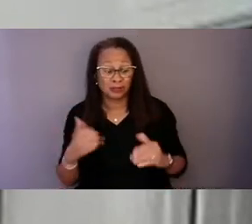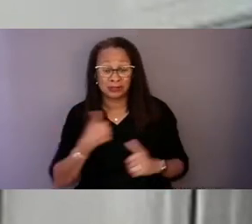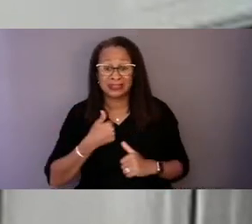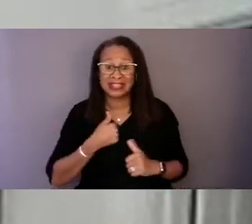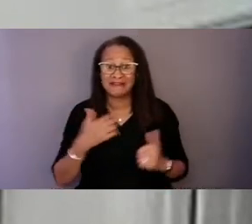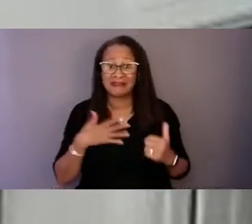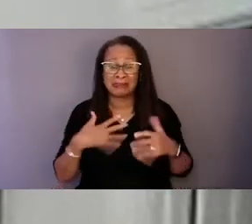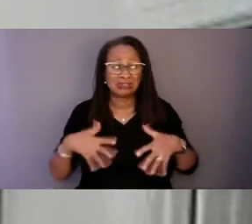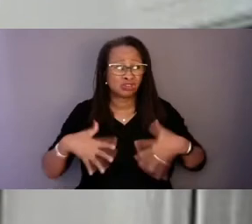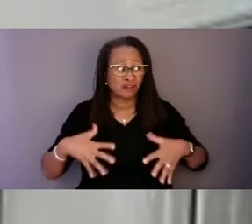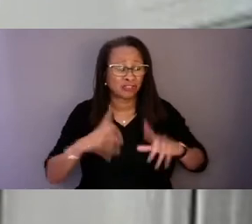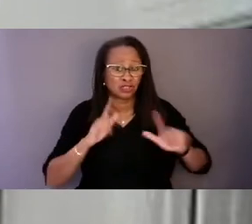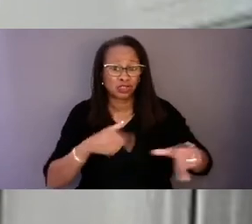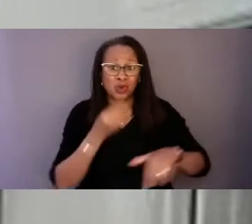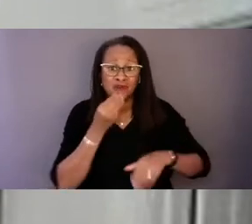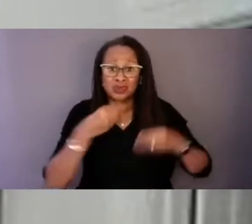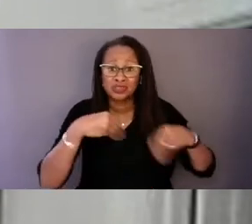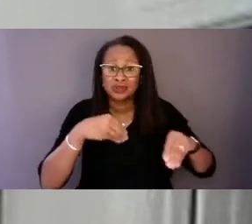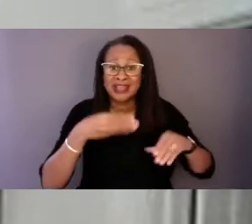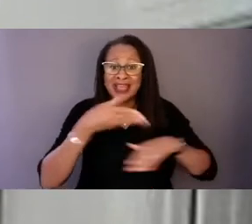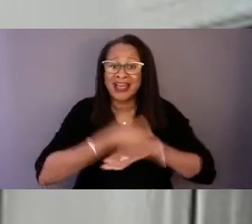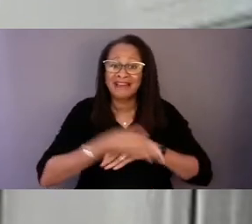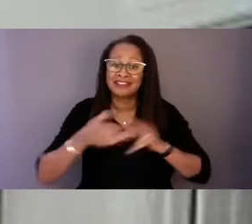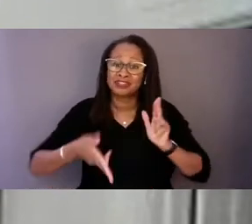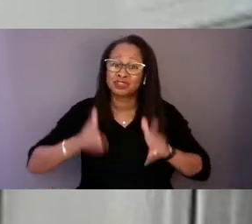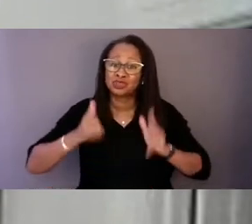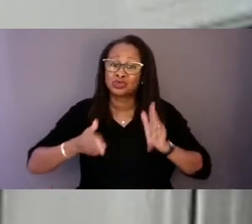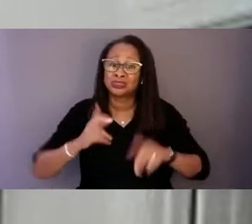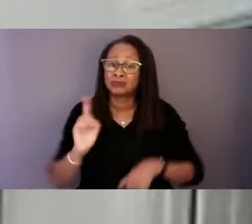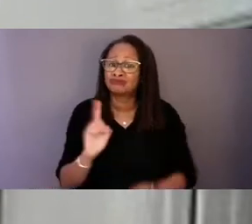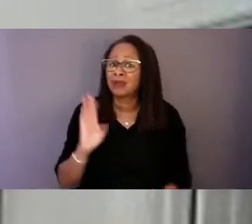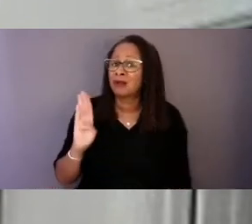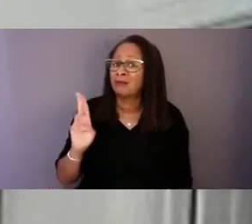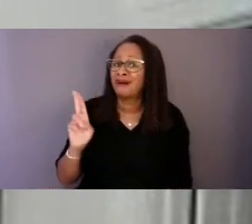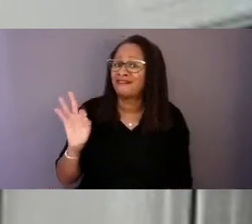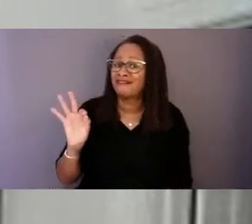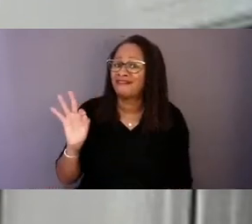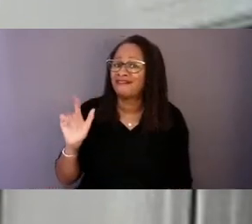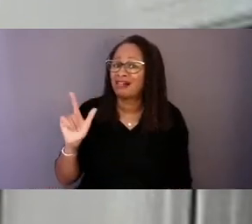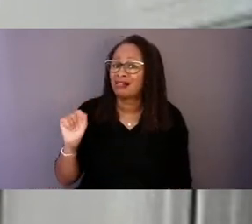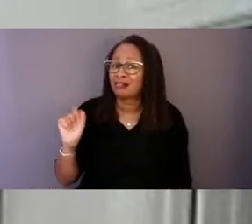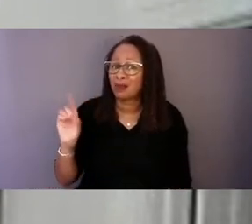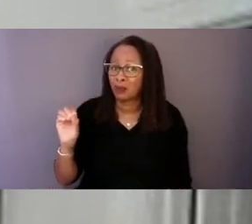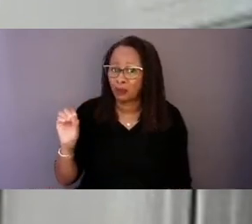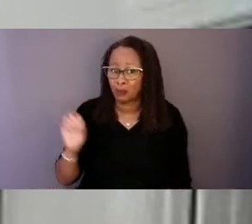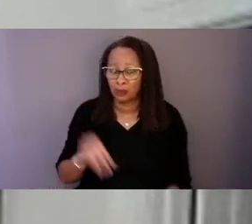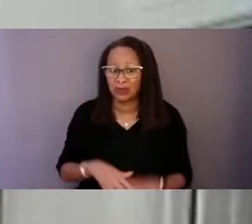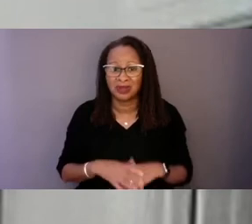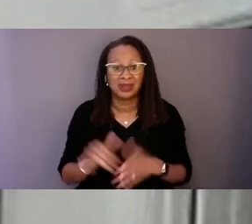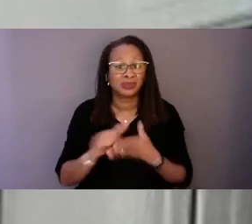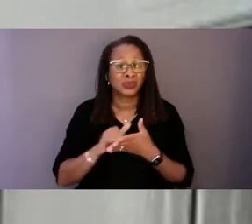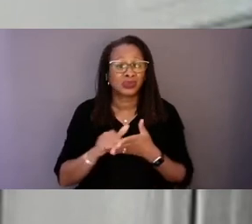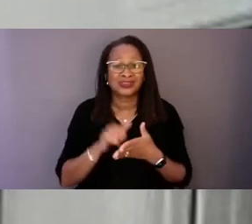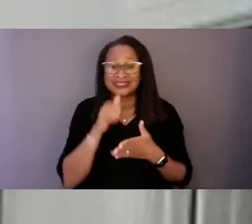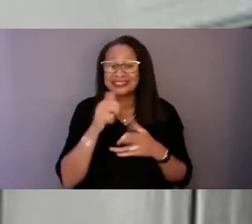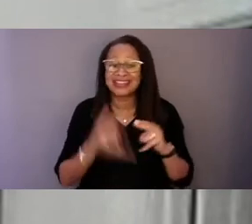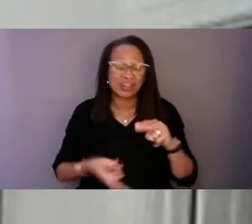after the shooting in Buffalo. This is not an increase of mental health issues,